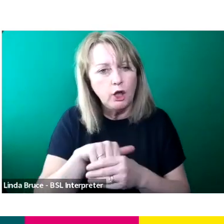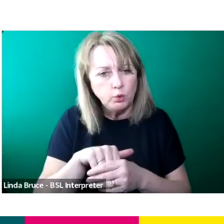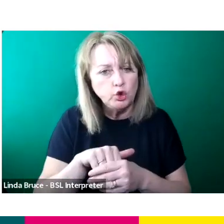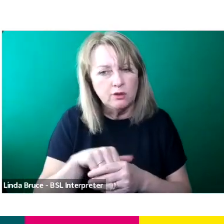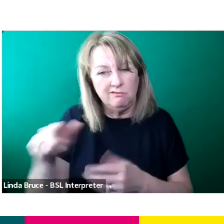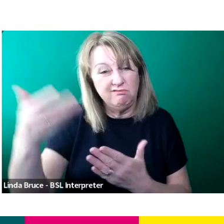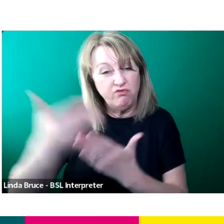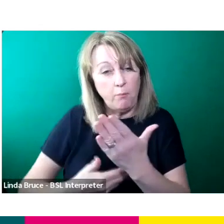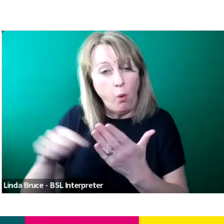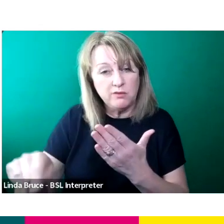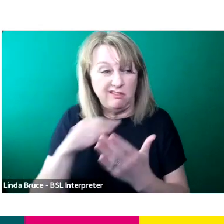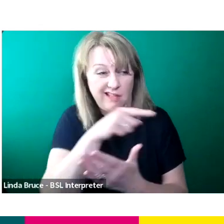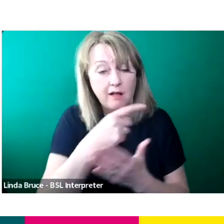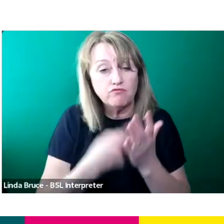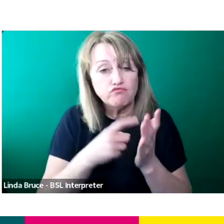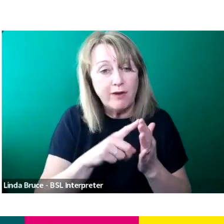for this year. So thank you so much.